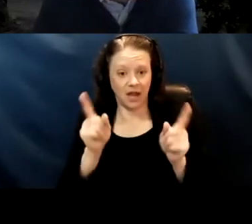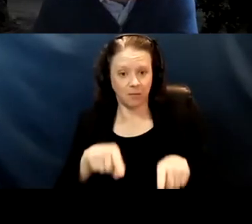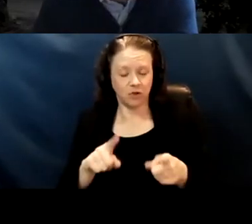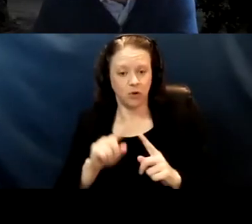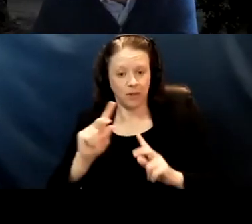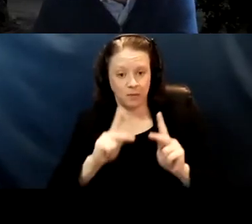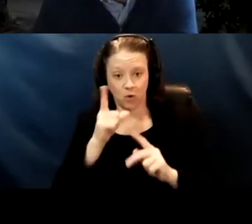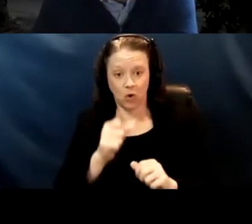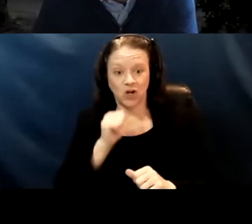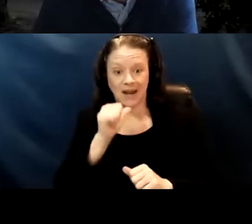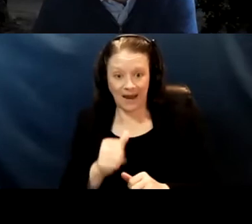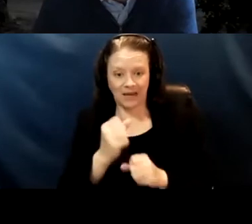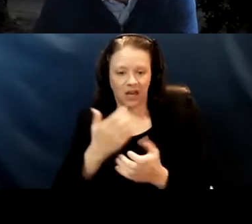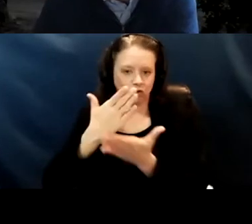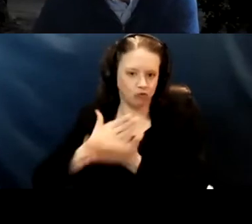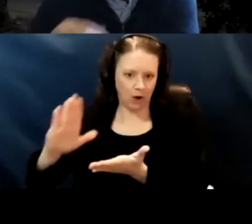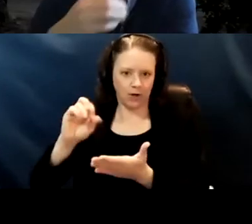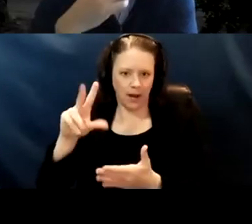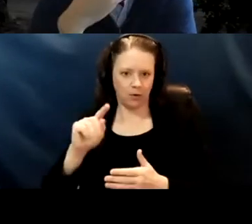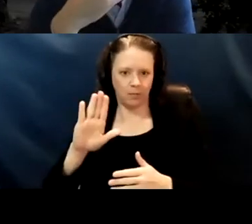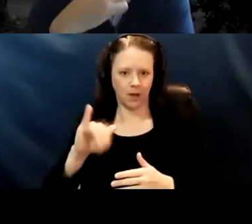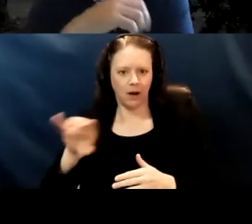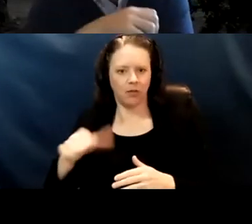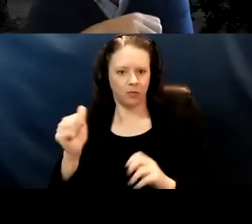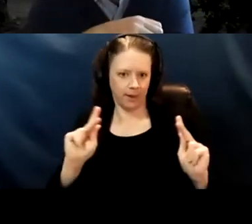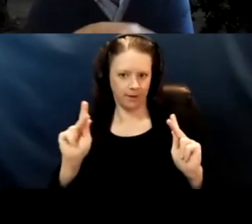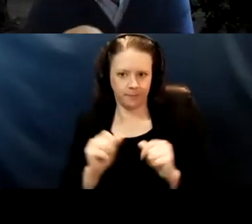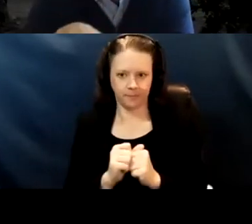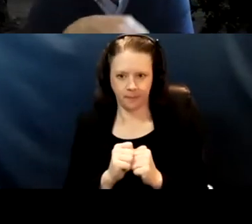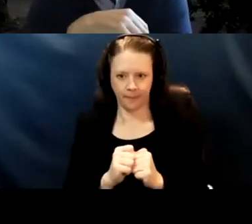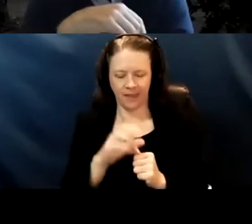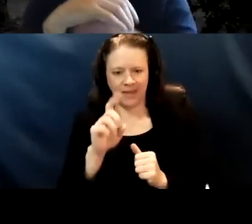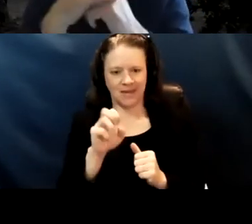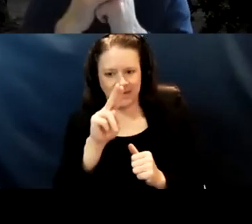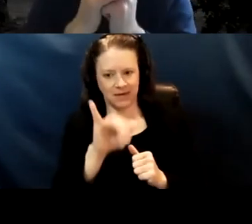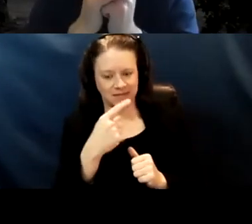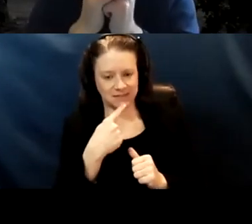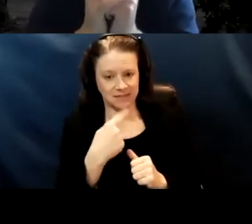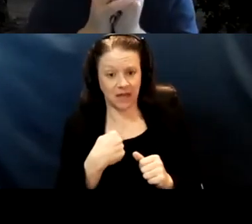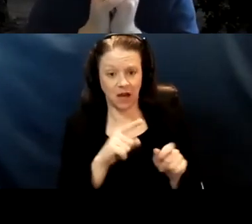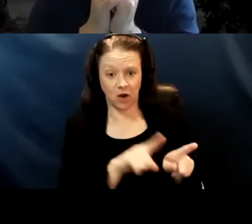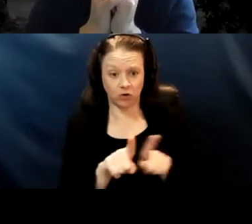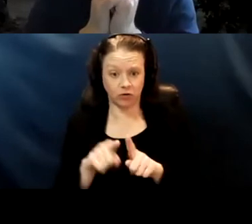who are not getting crowded out by others. I also think there's some of this that like the people who